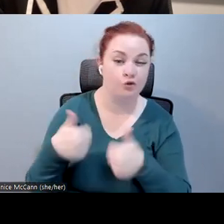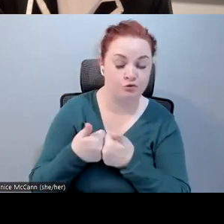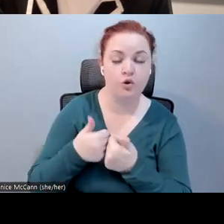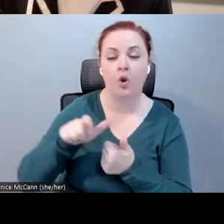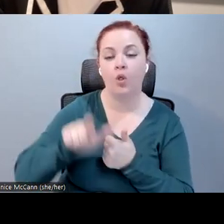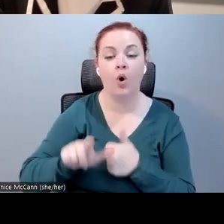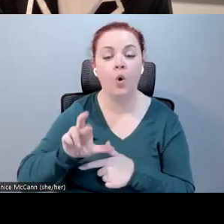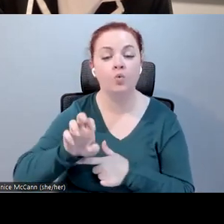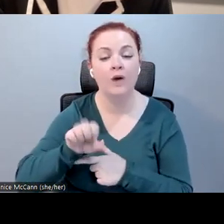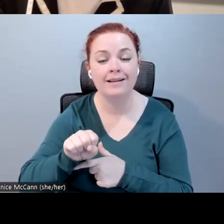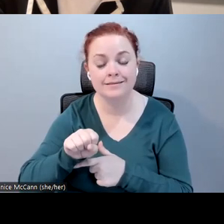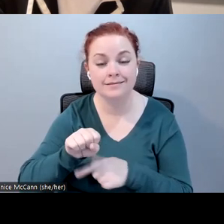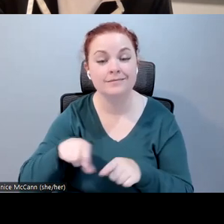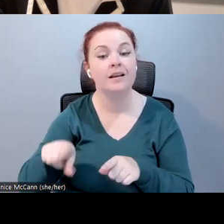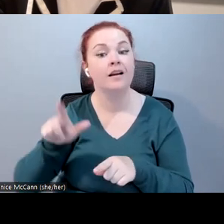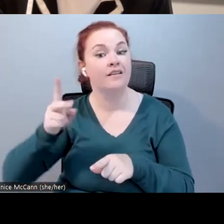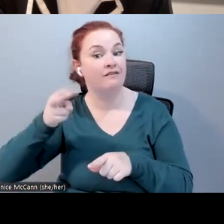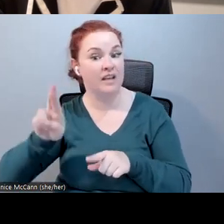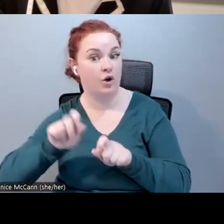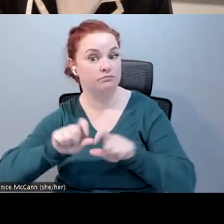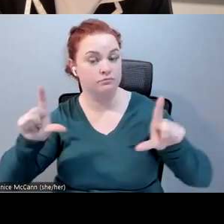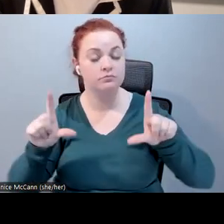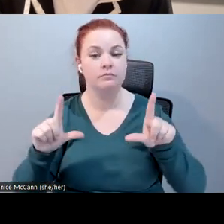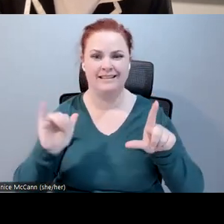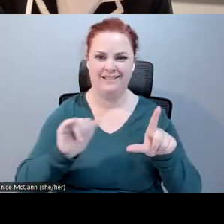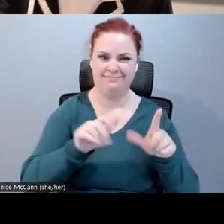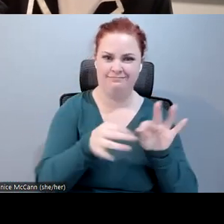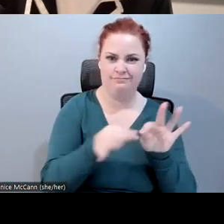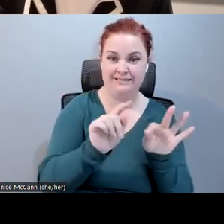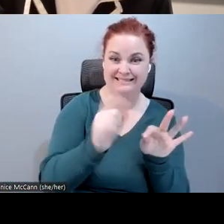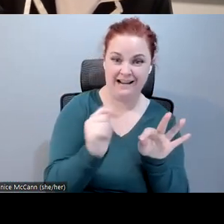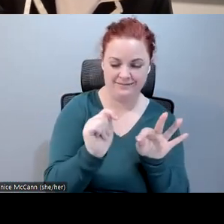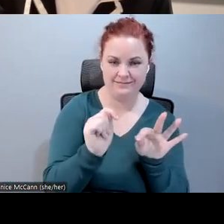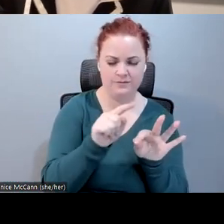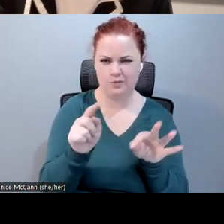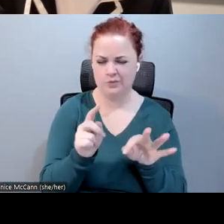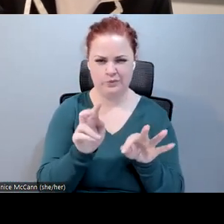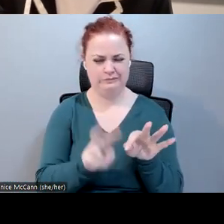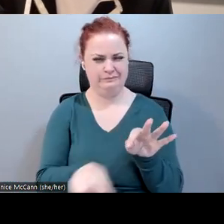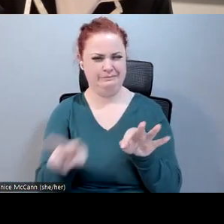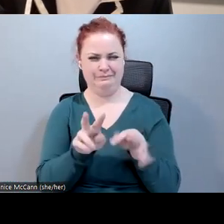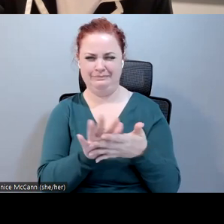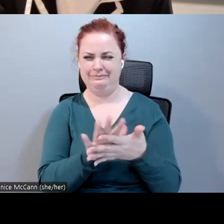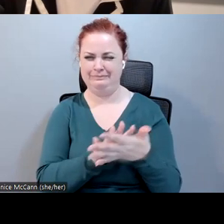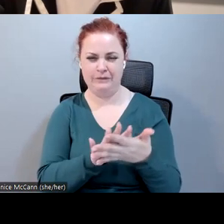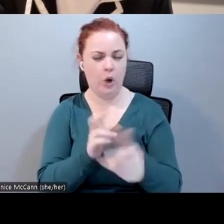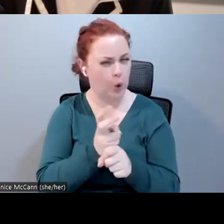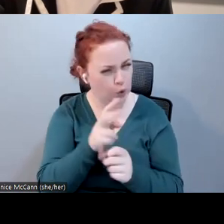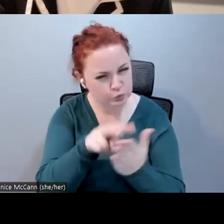making the text of captions hard to read. Also, people need the